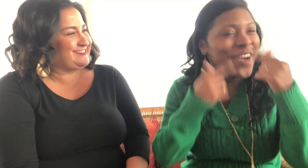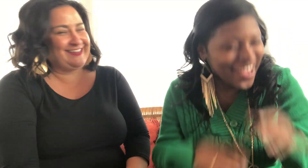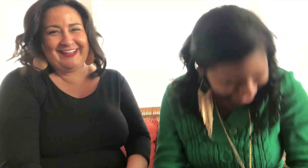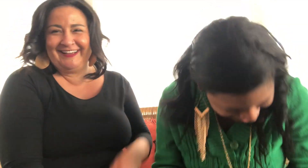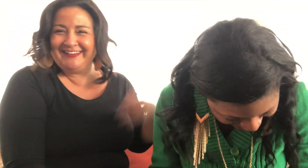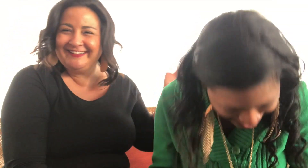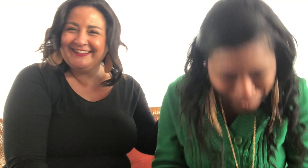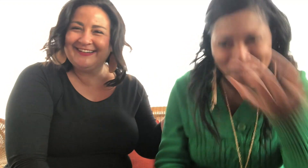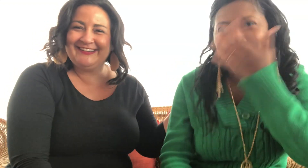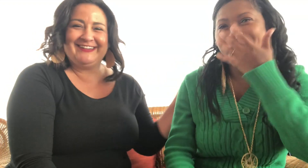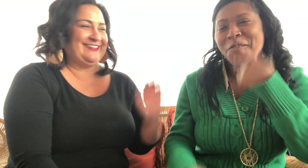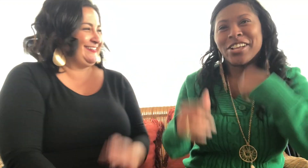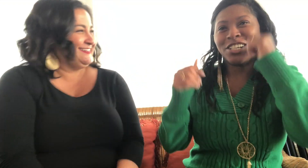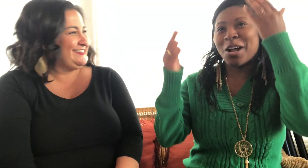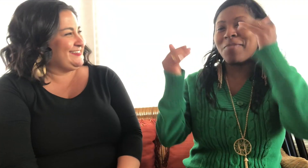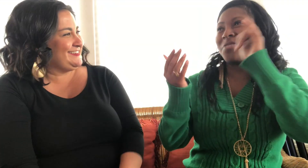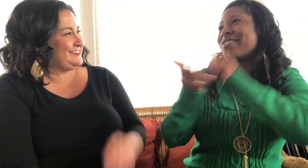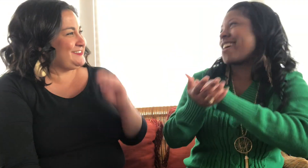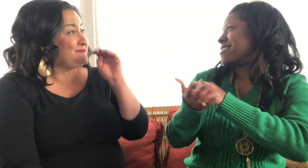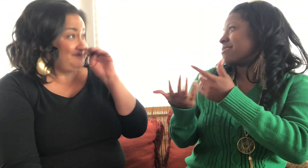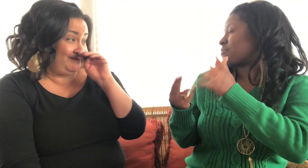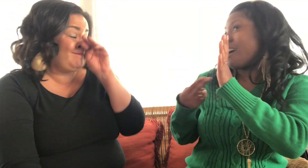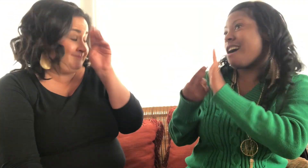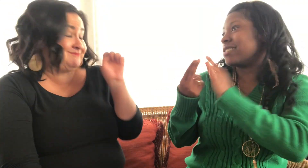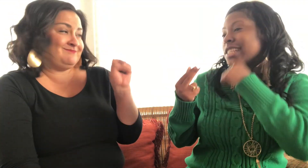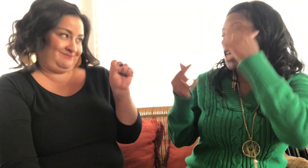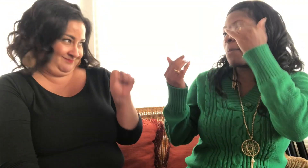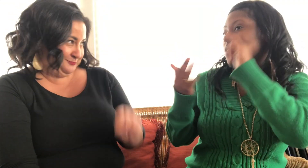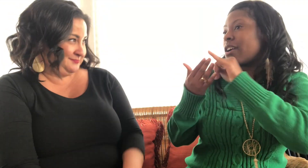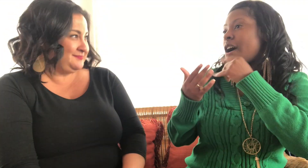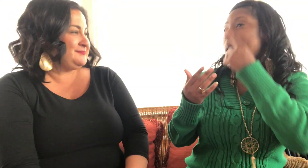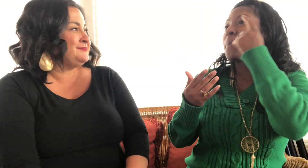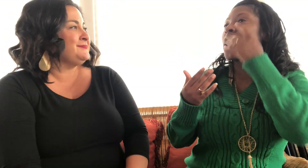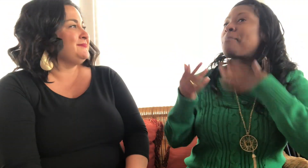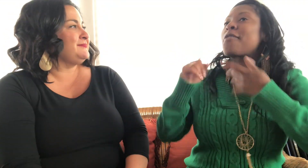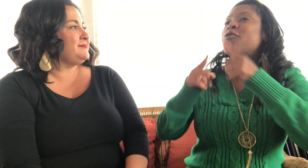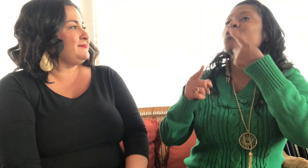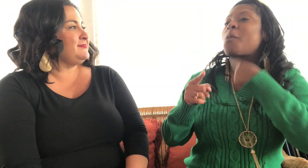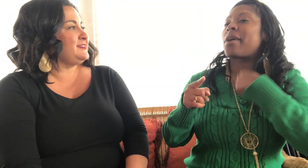I'm going to cry. Wow, I did not expect that. To be honest, I did not expect that,